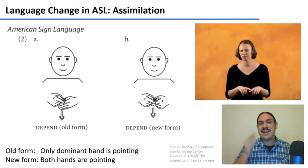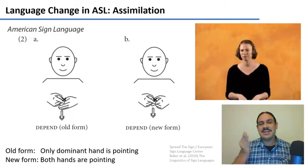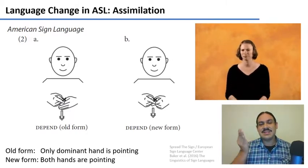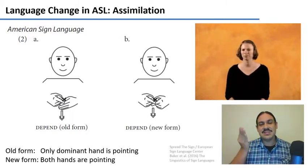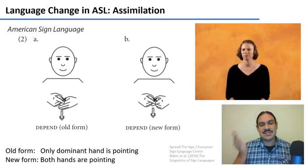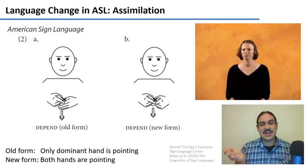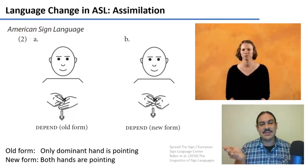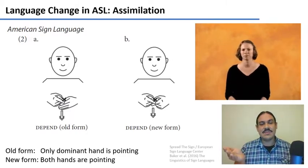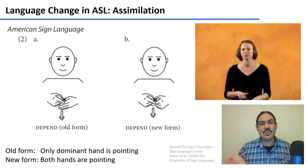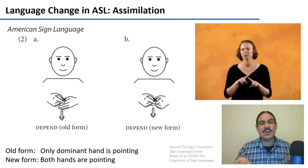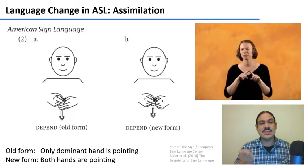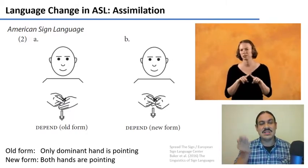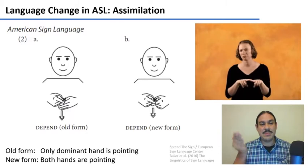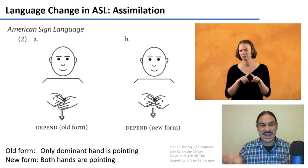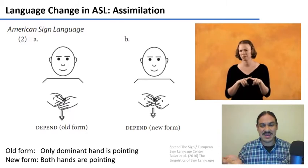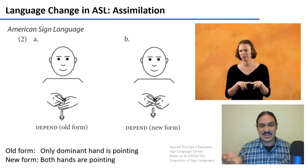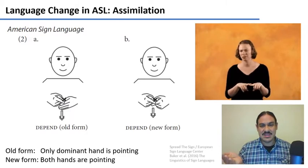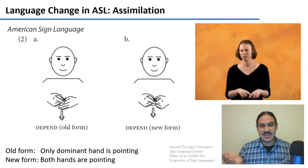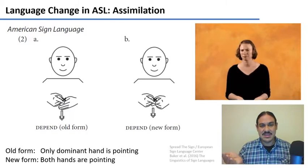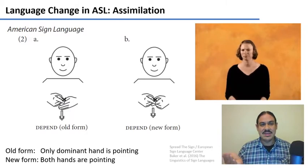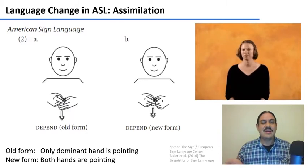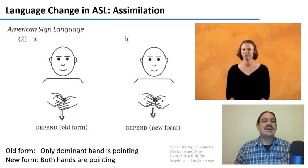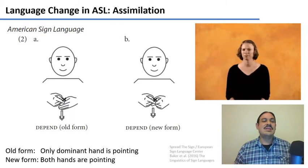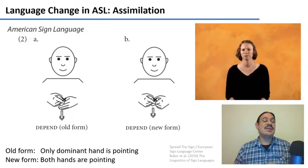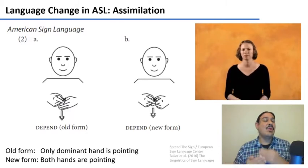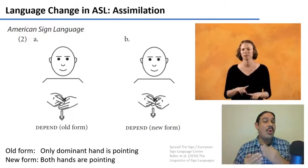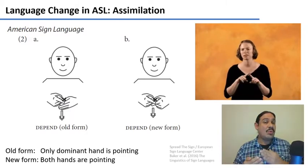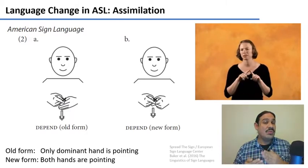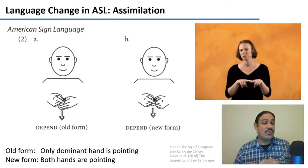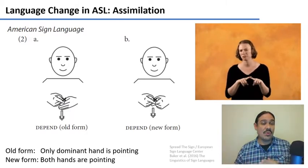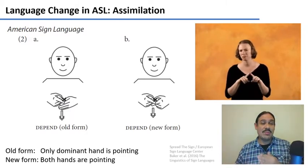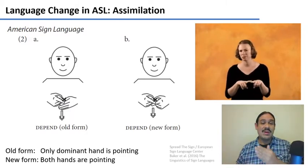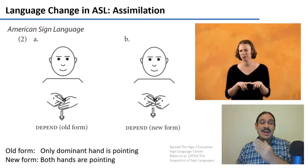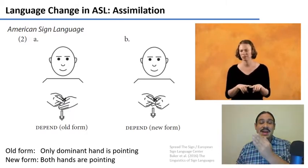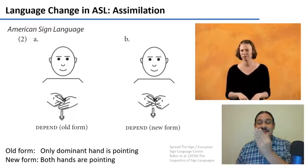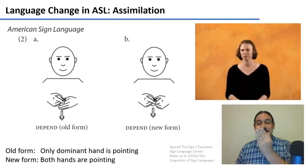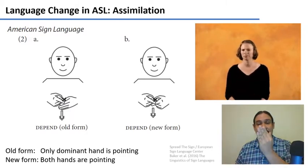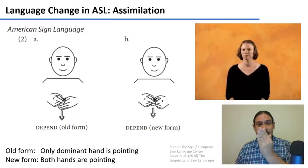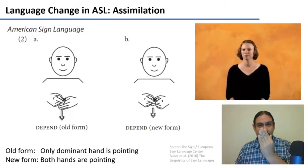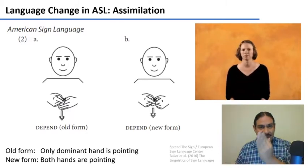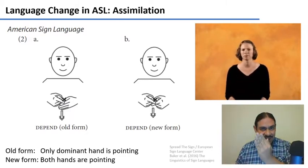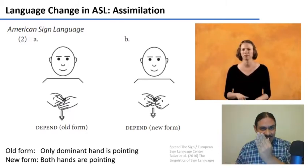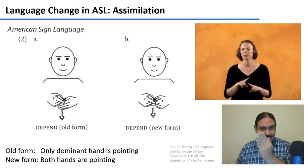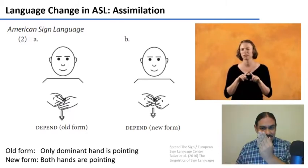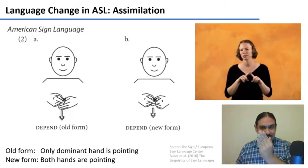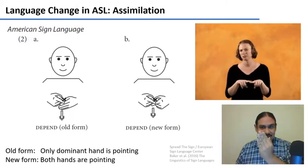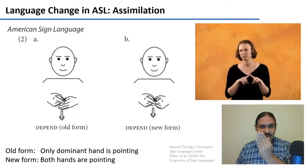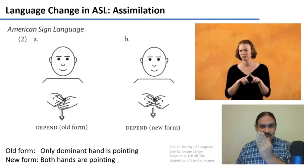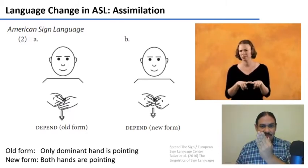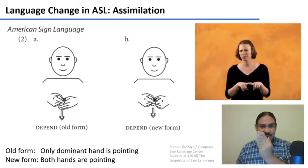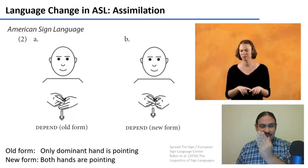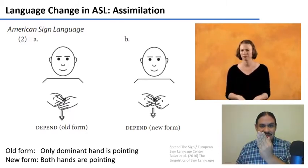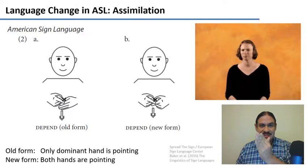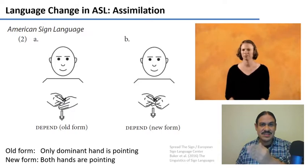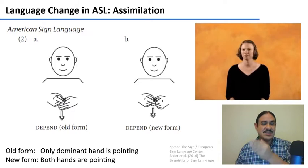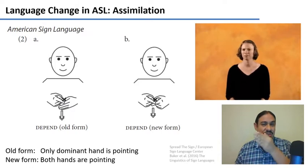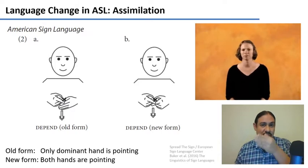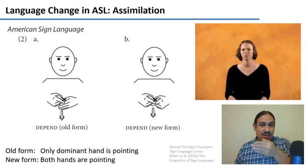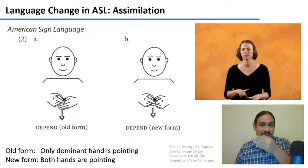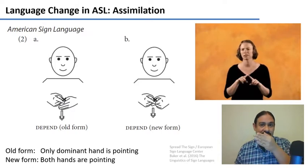the non dominant hand and then the dominant hand with one finger extended the index finger and then the motion would be